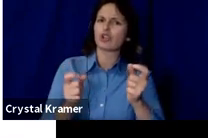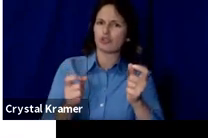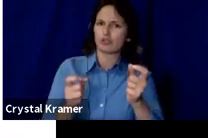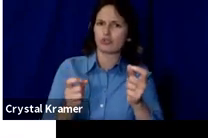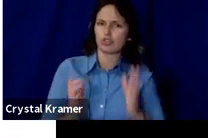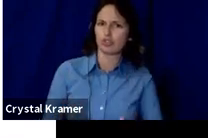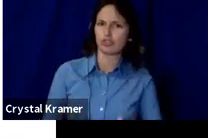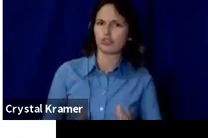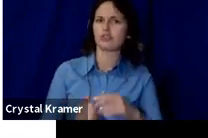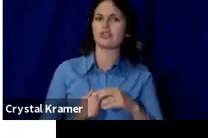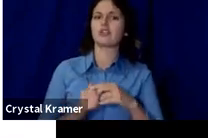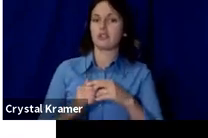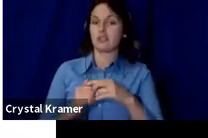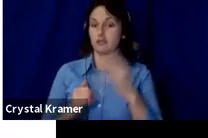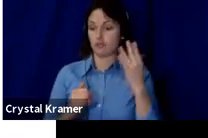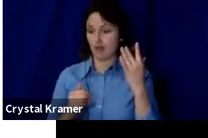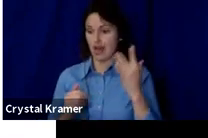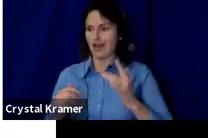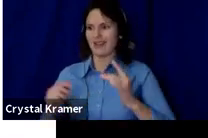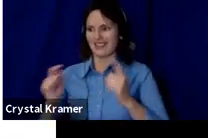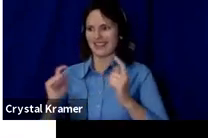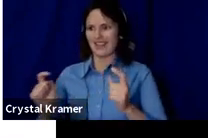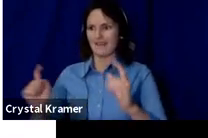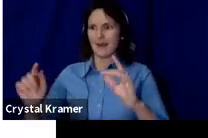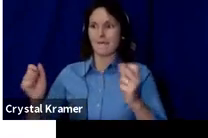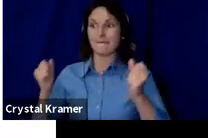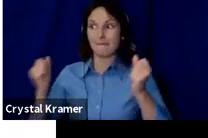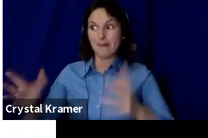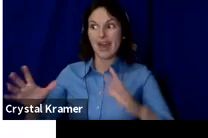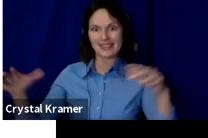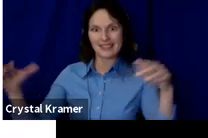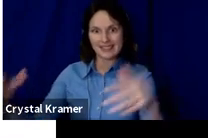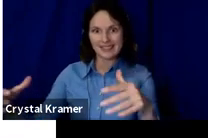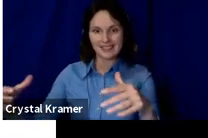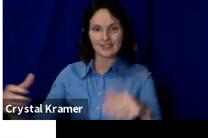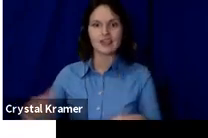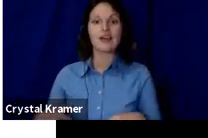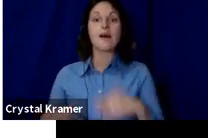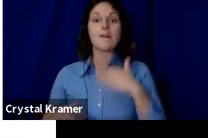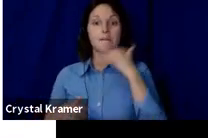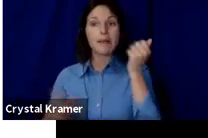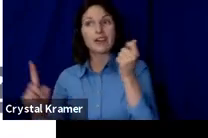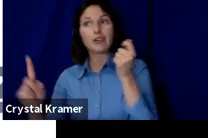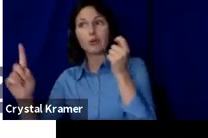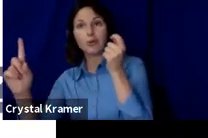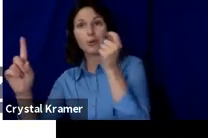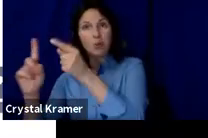and planned and supported your goal, the more likely you are to be successful.